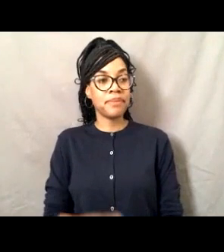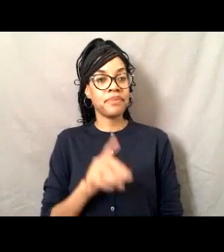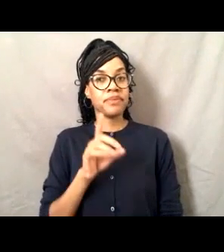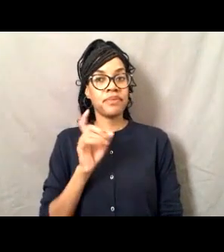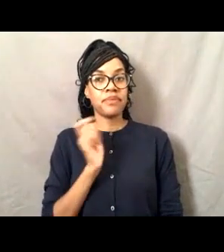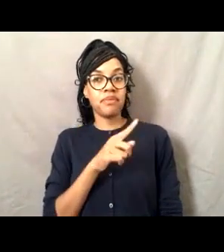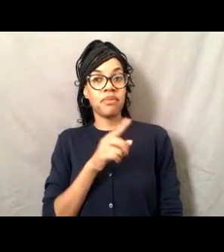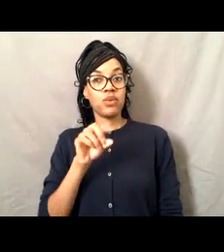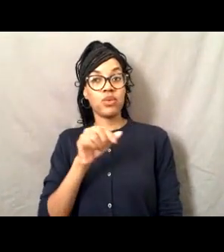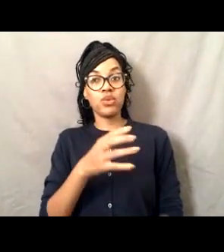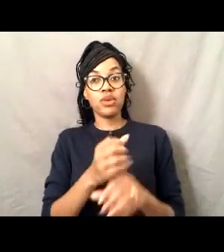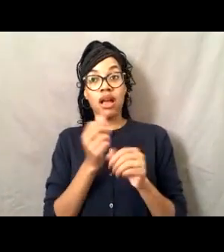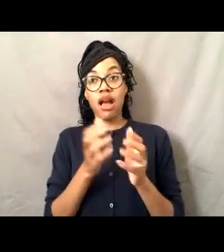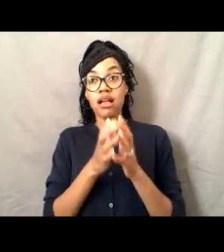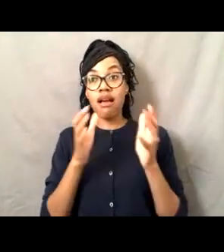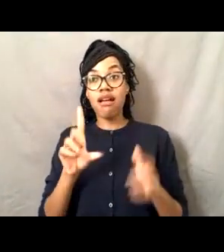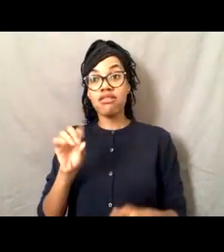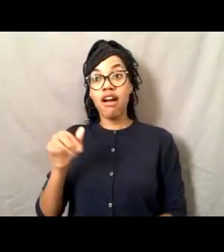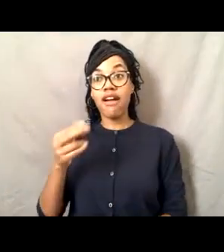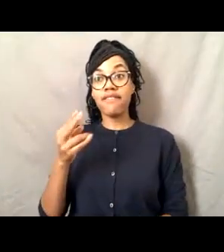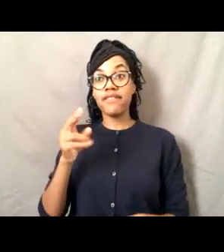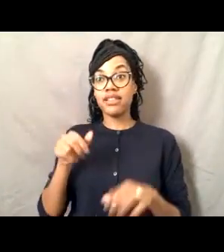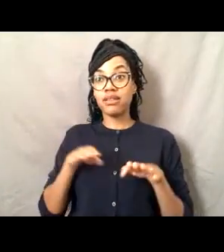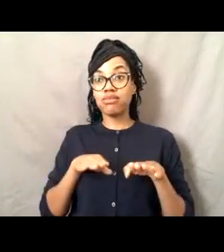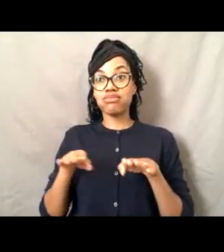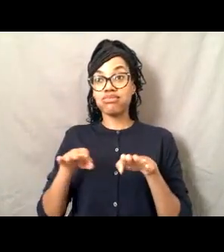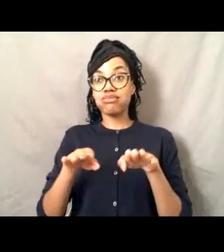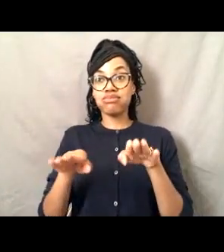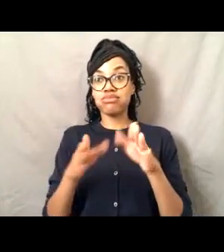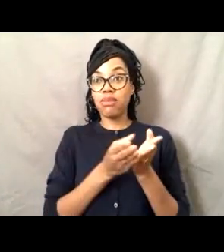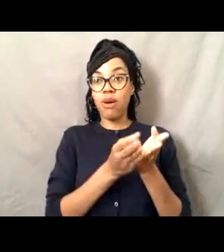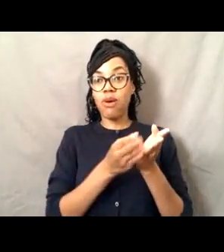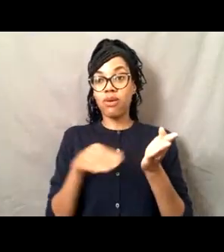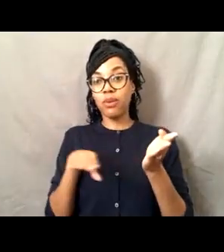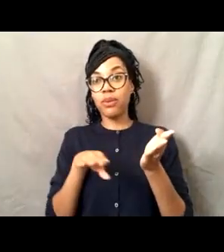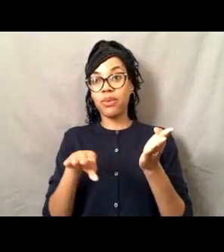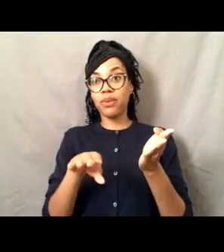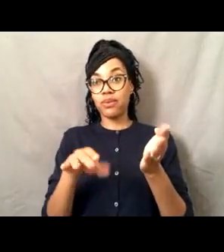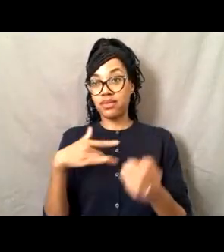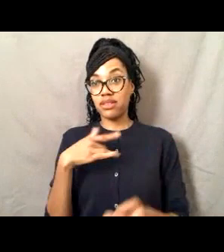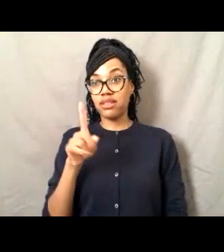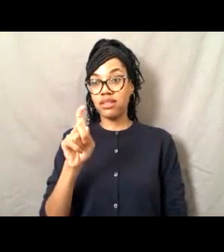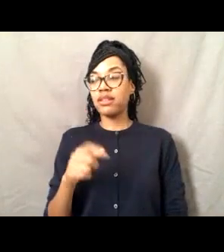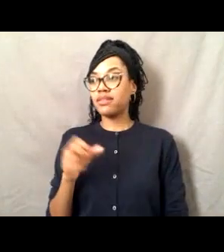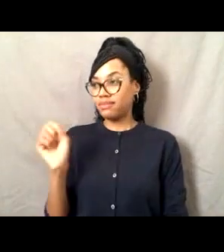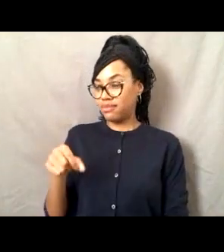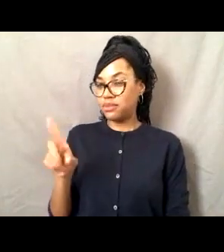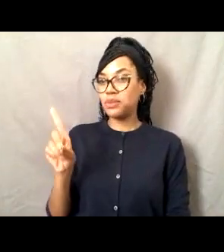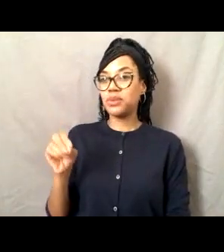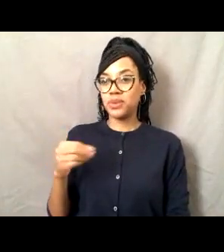with the boat? We do. We see them pretty often. They like to ride on the bow wake